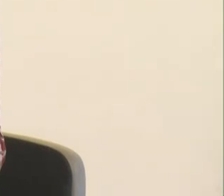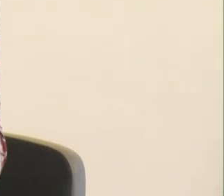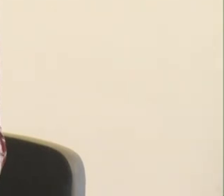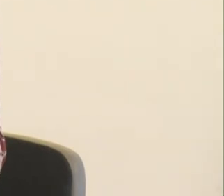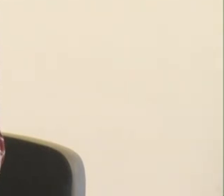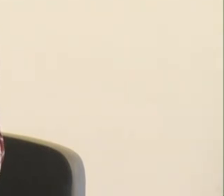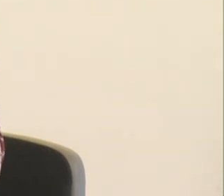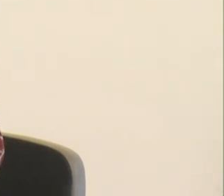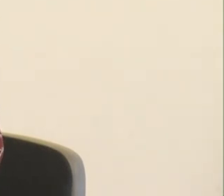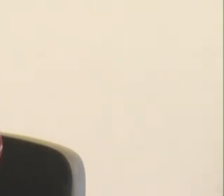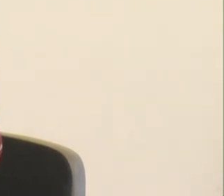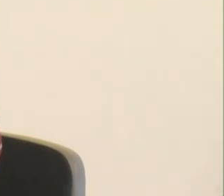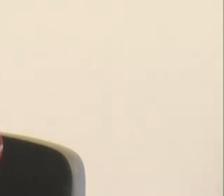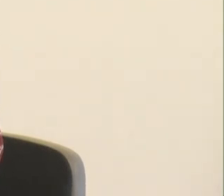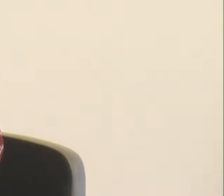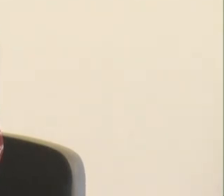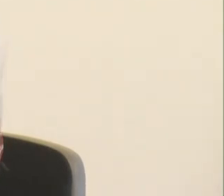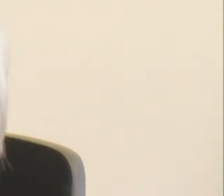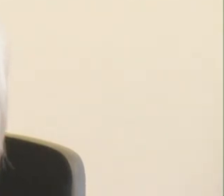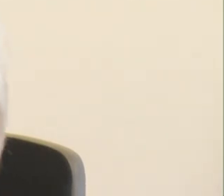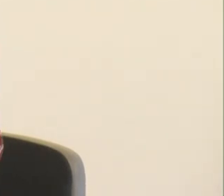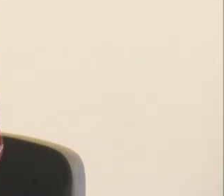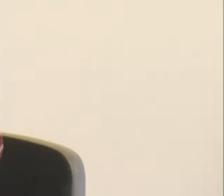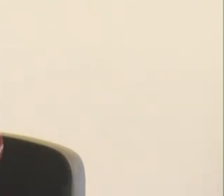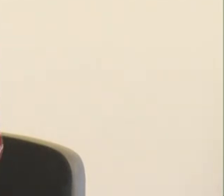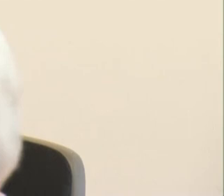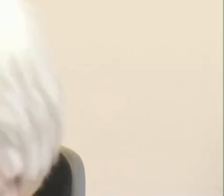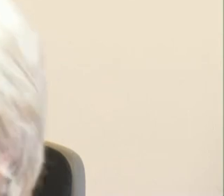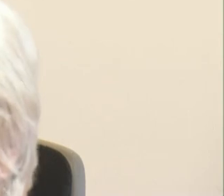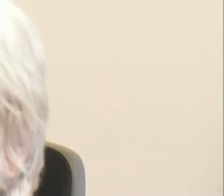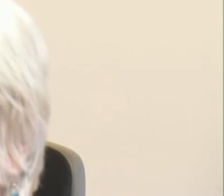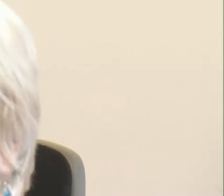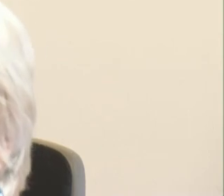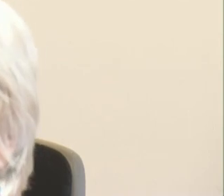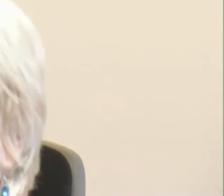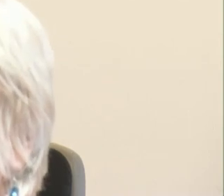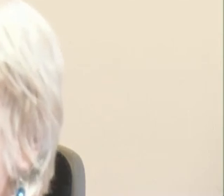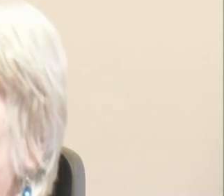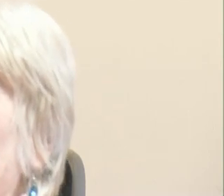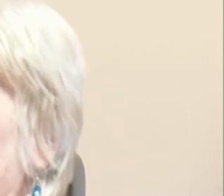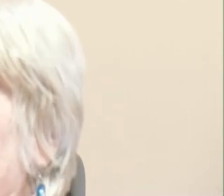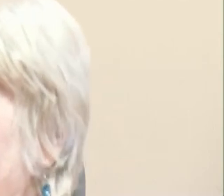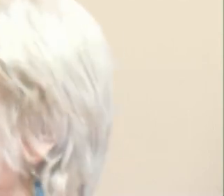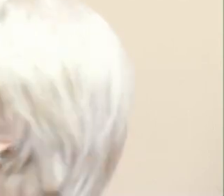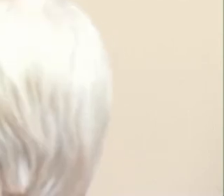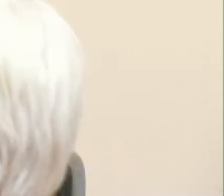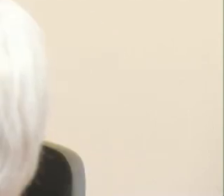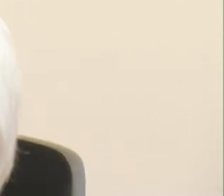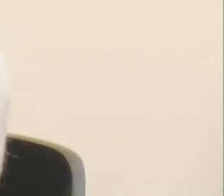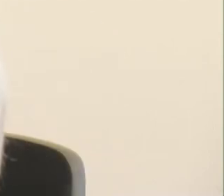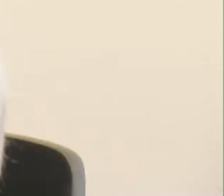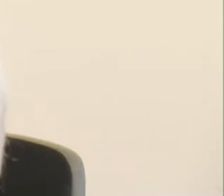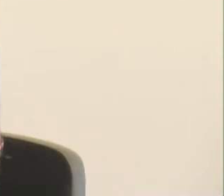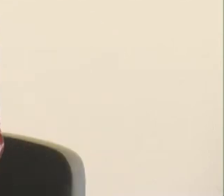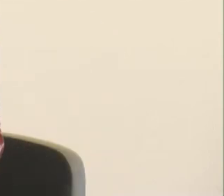think about civic engagement, us that if that's what we're thinking when we're thinking about ourselves, imagine how